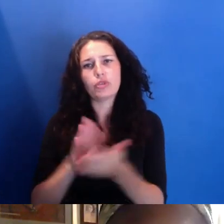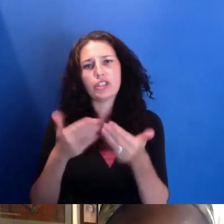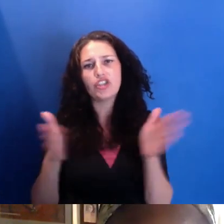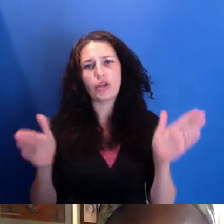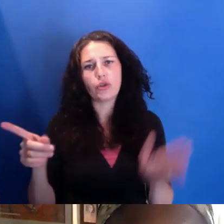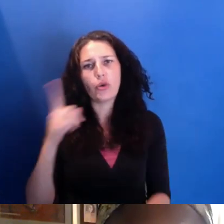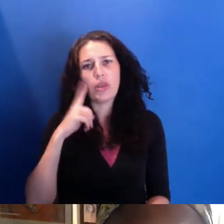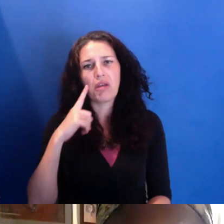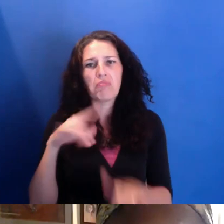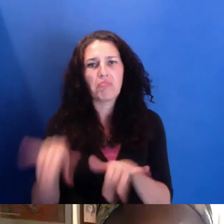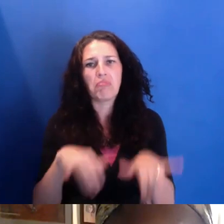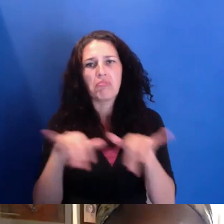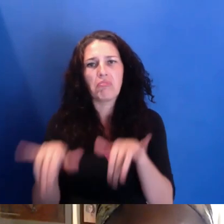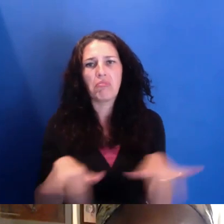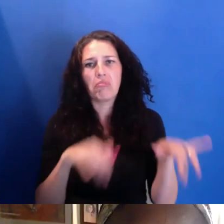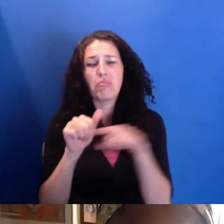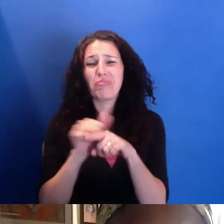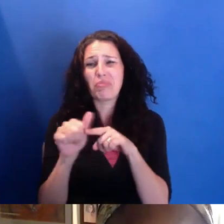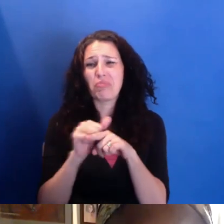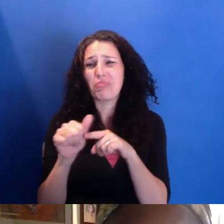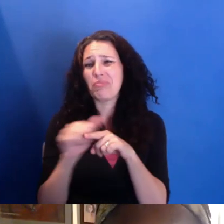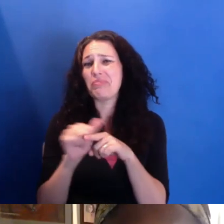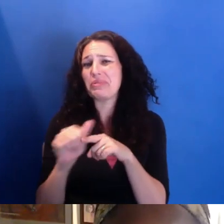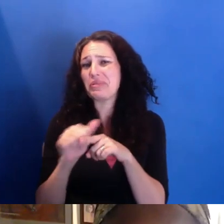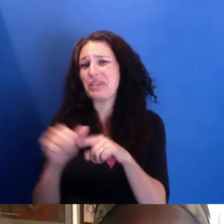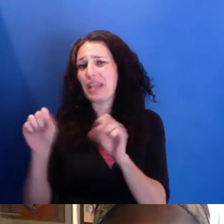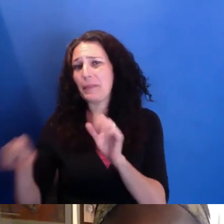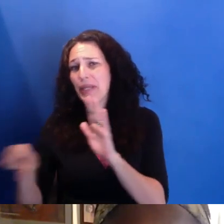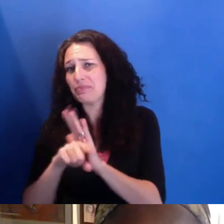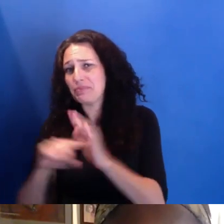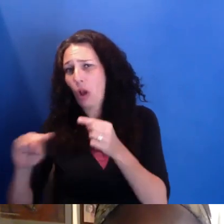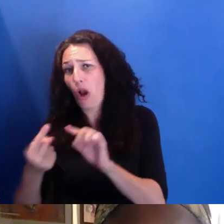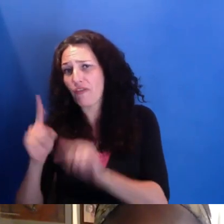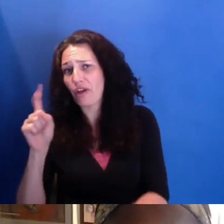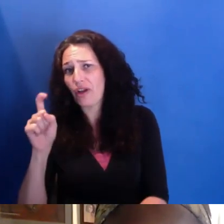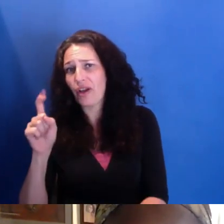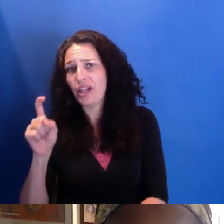has taught a very eurocentric curriculum and wants to hear your thoughts.